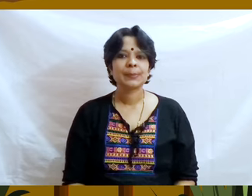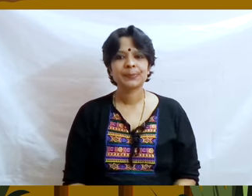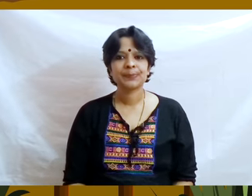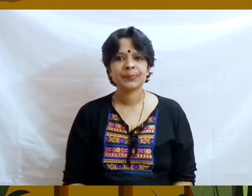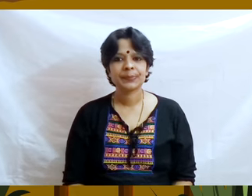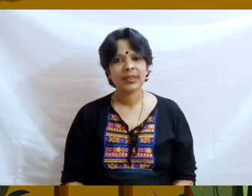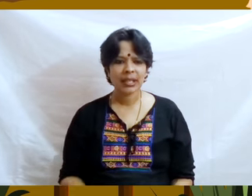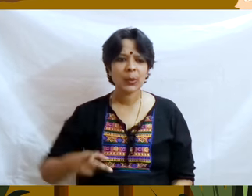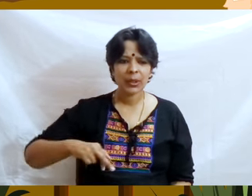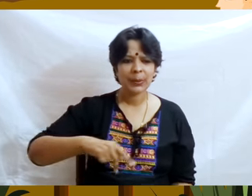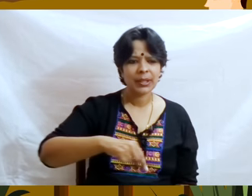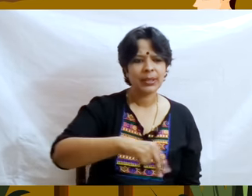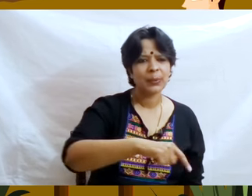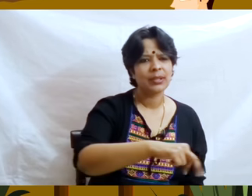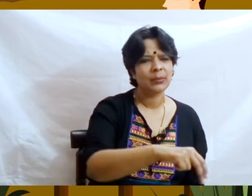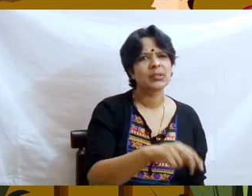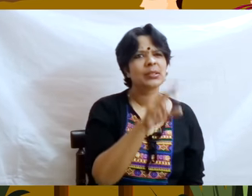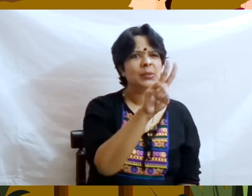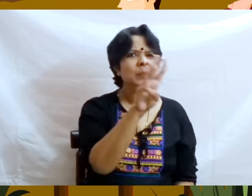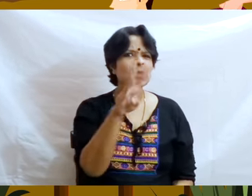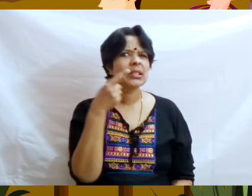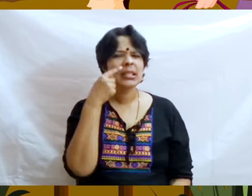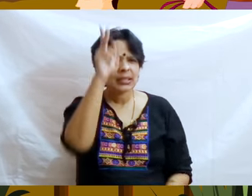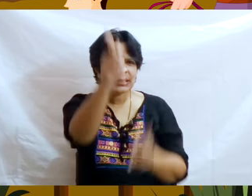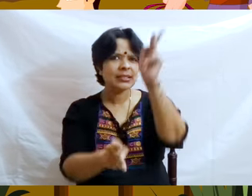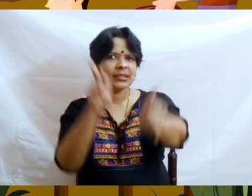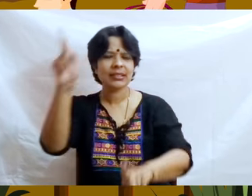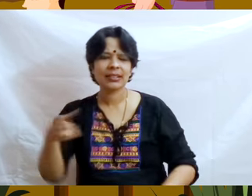As they walked along the highway some travelers laughed loudly at them.